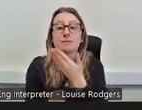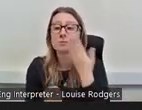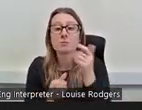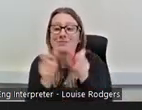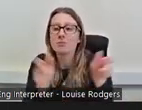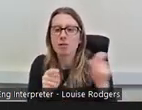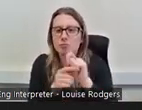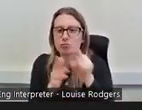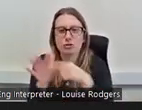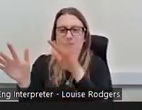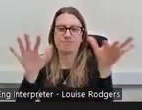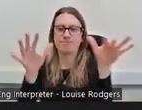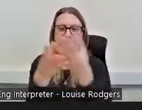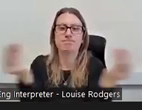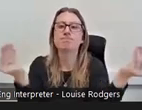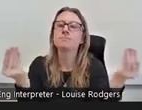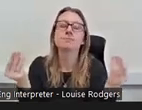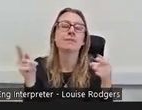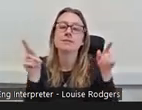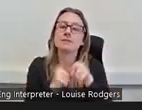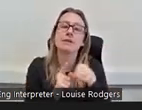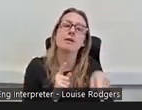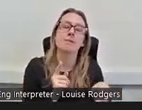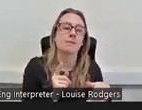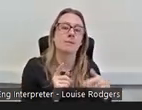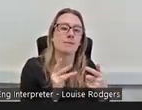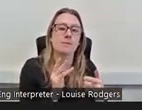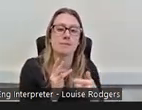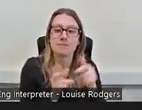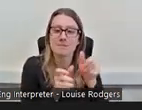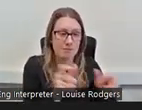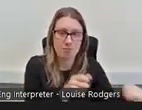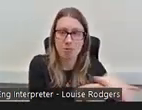and it's the same that, you know, people in all aspects, people on the ground, the volunteers,